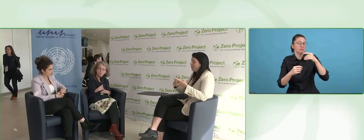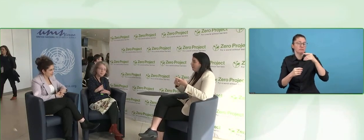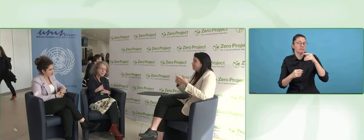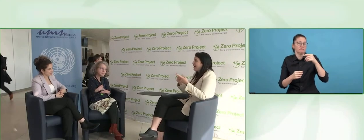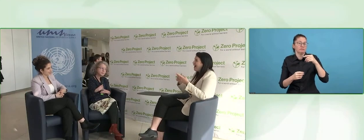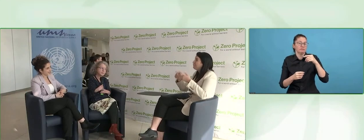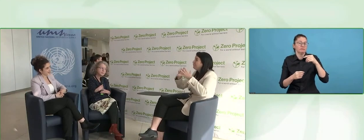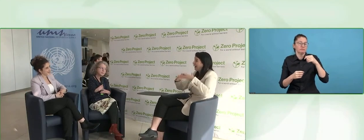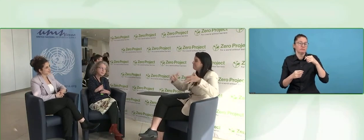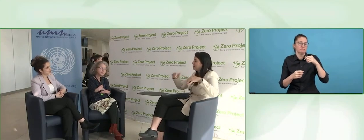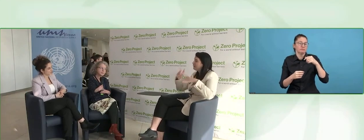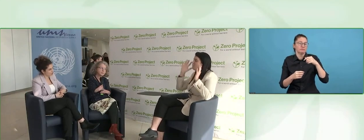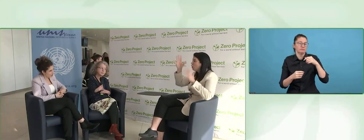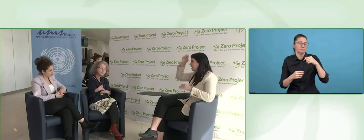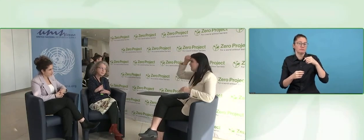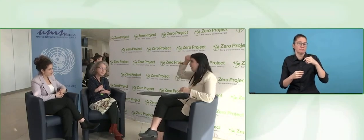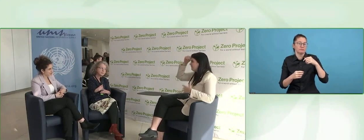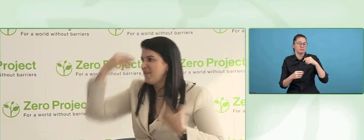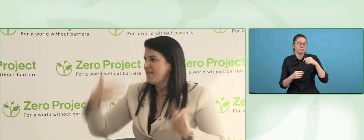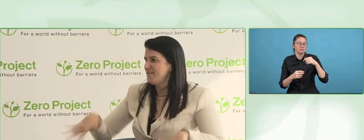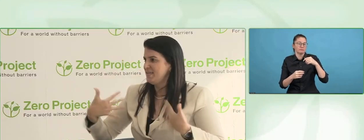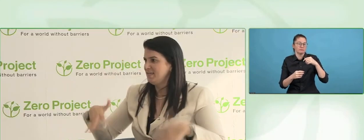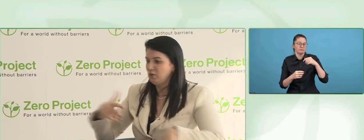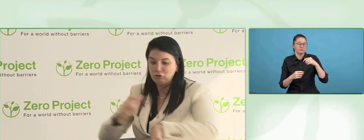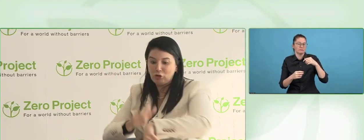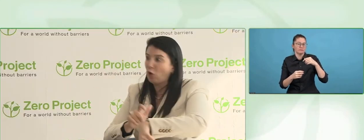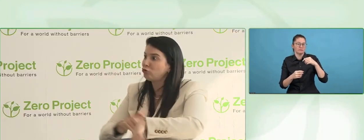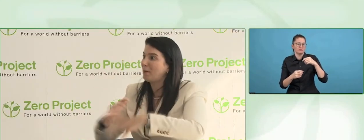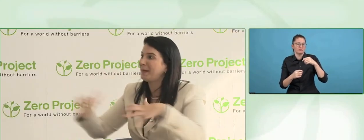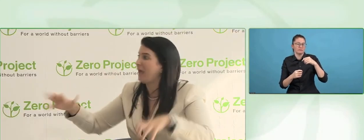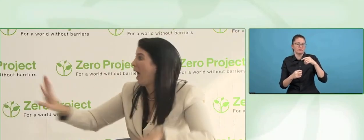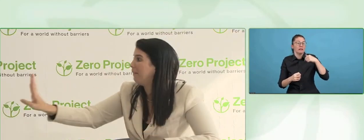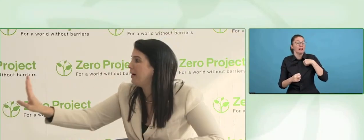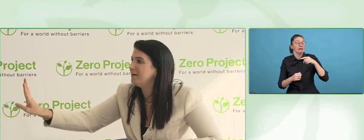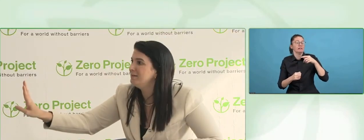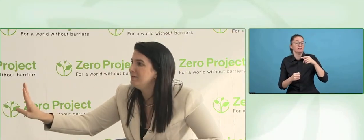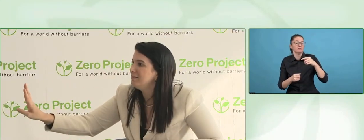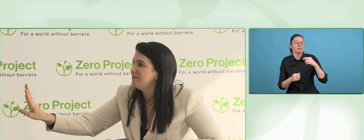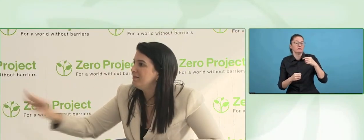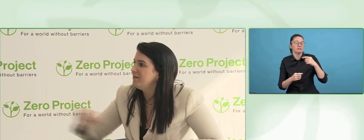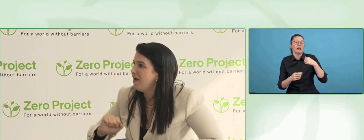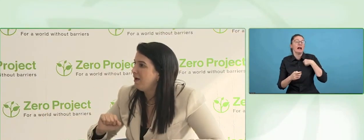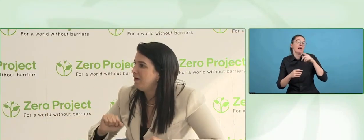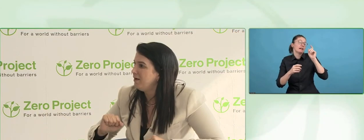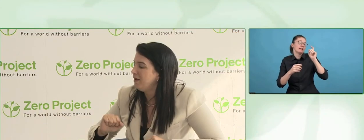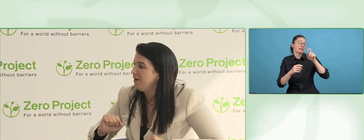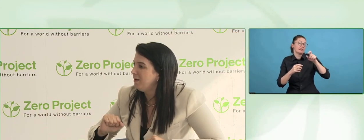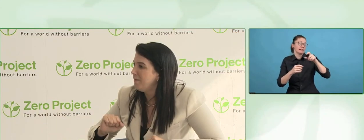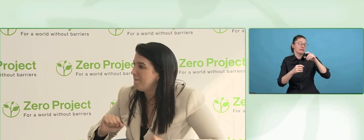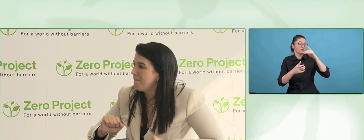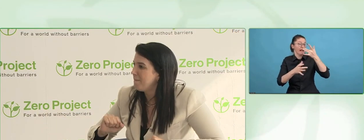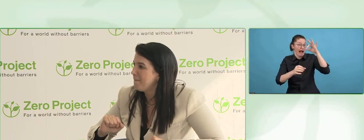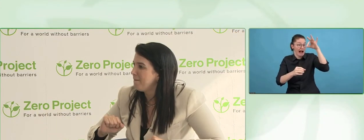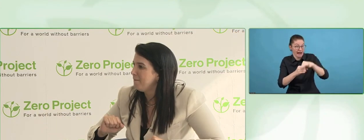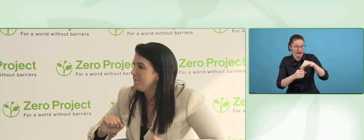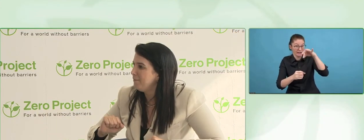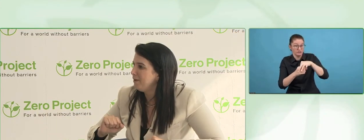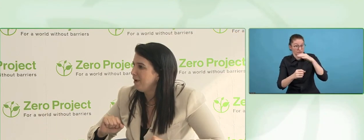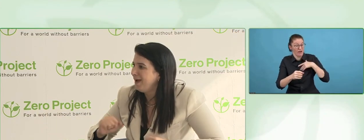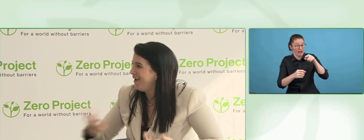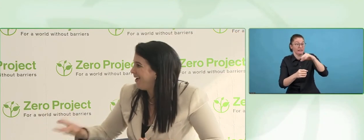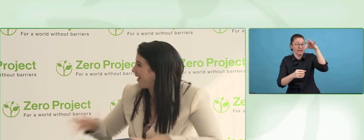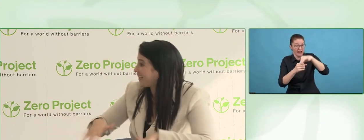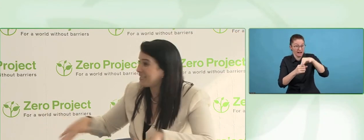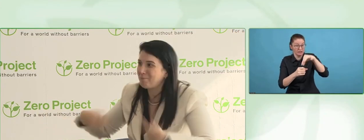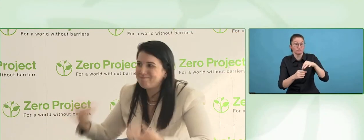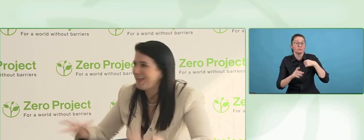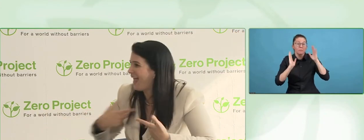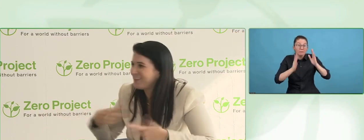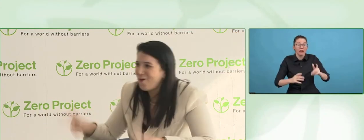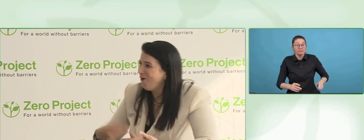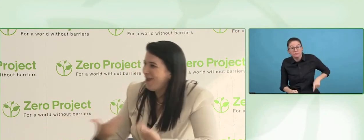woman in this job, very manly men, you want to go to the kids, the